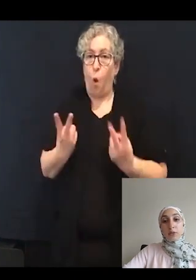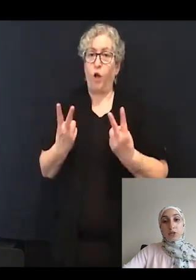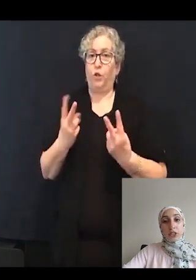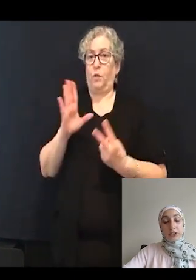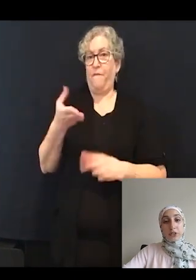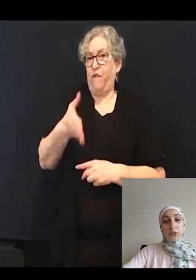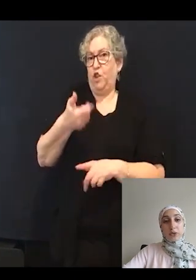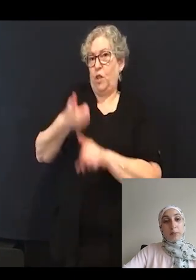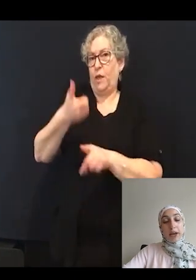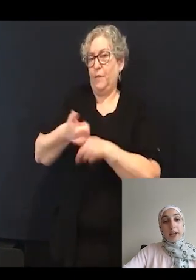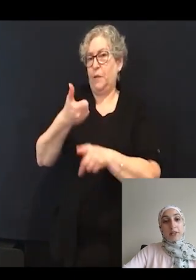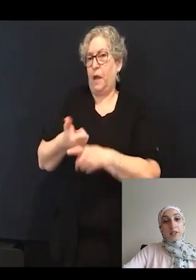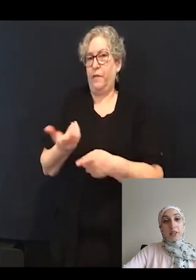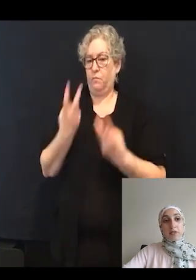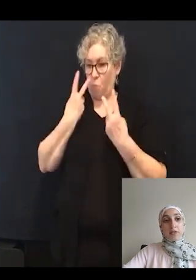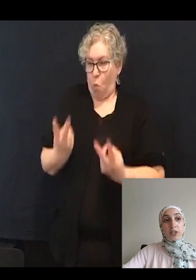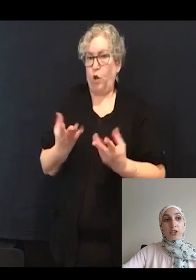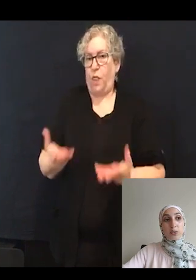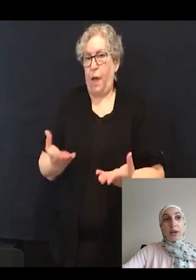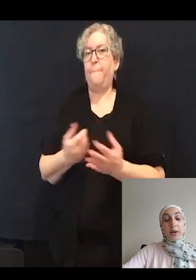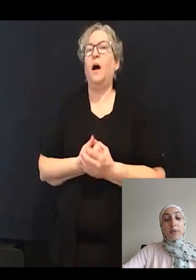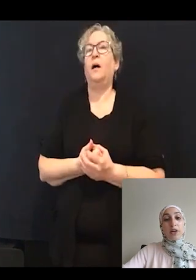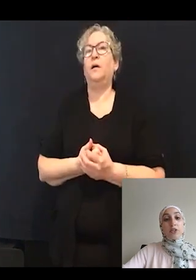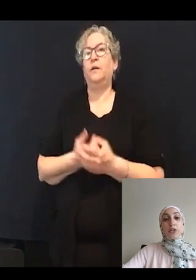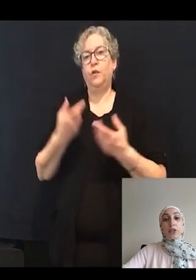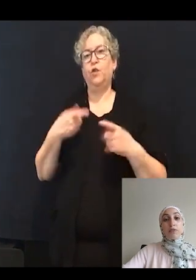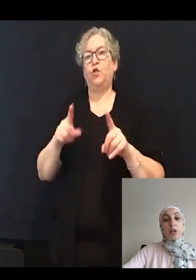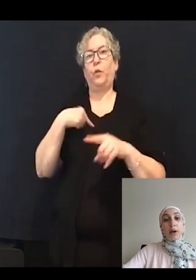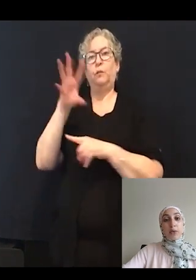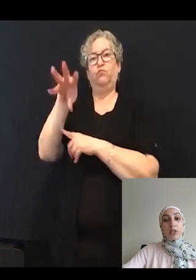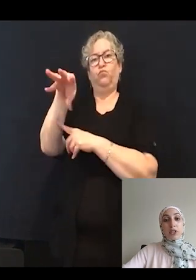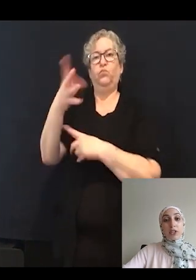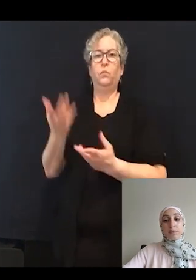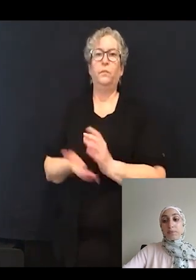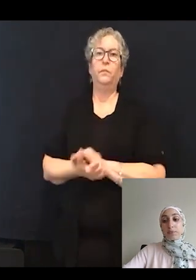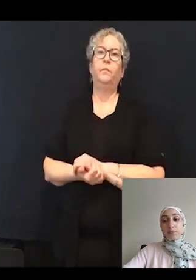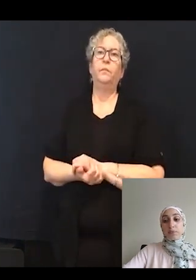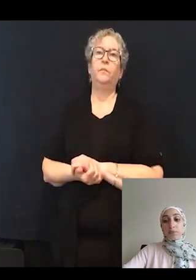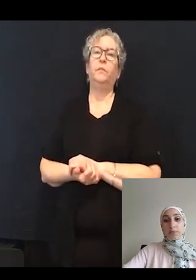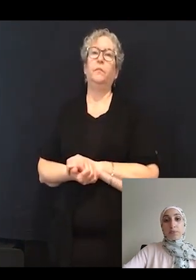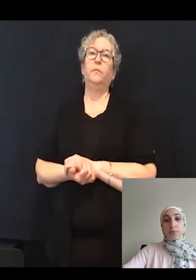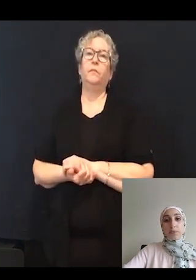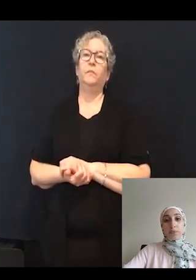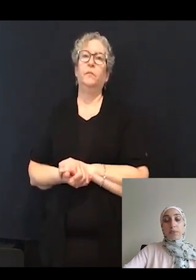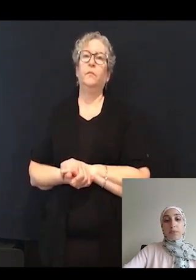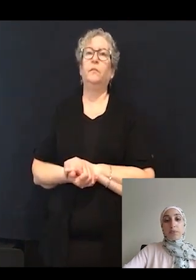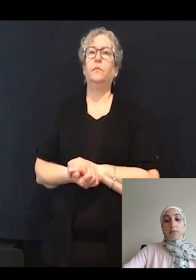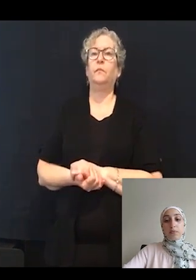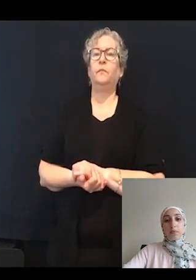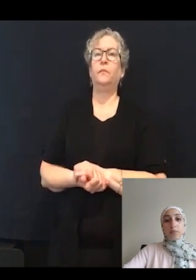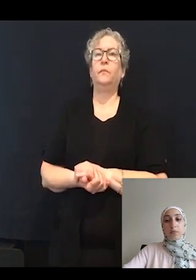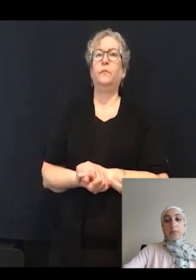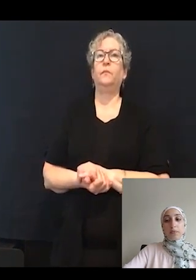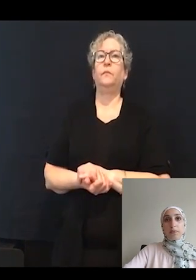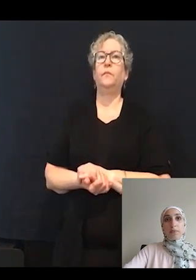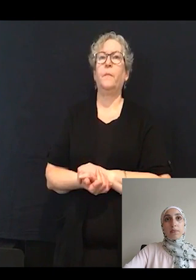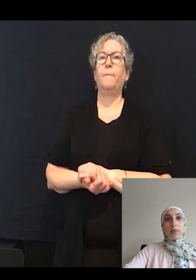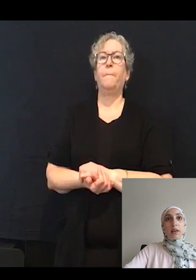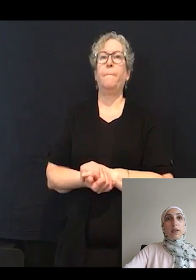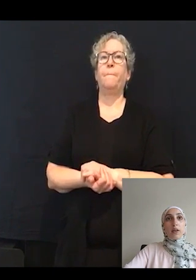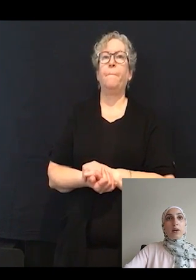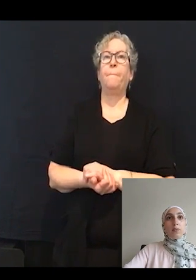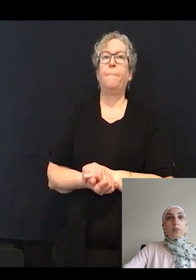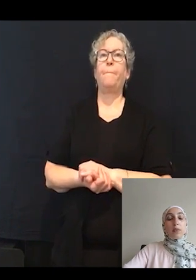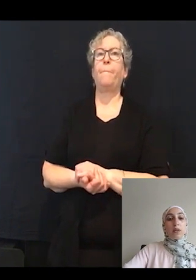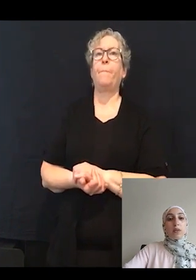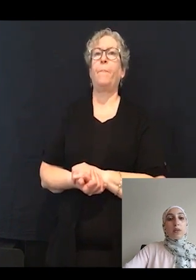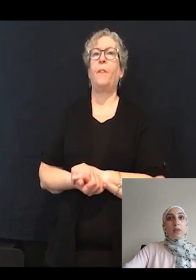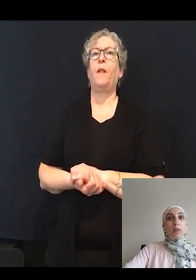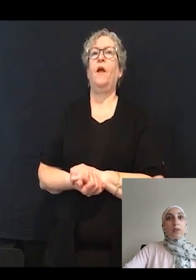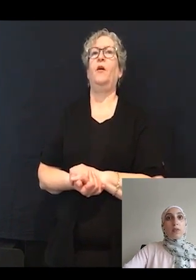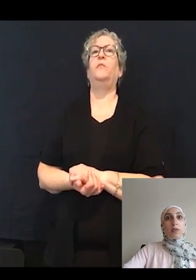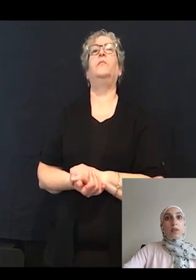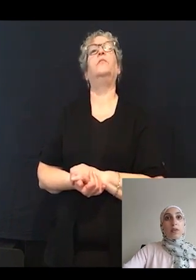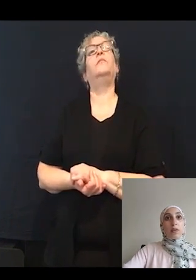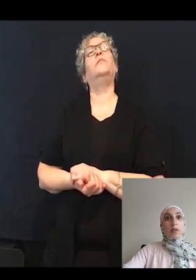or the paths that the fish swam during video acquisition.